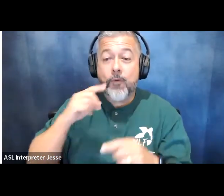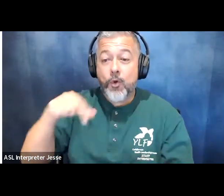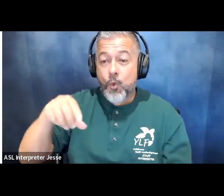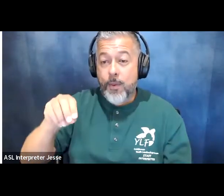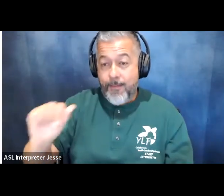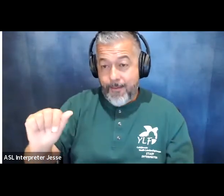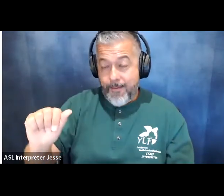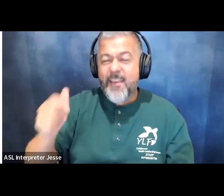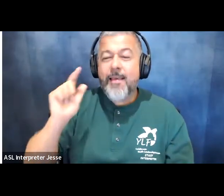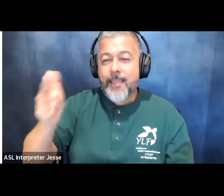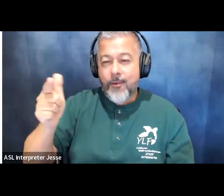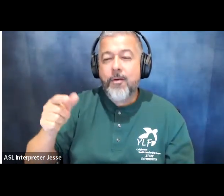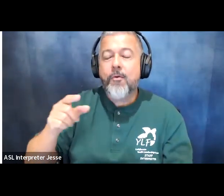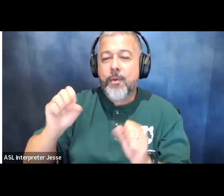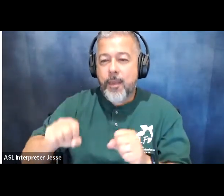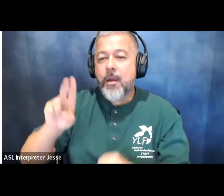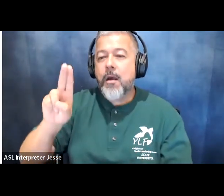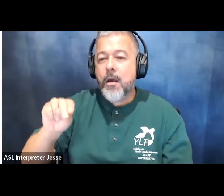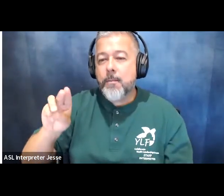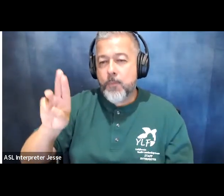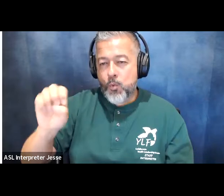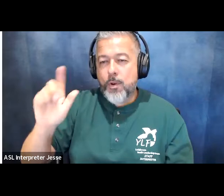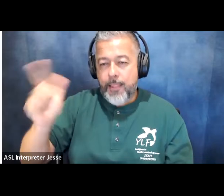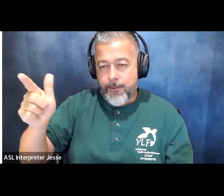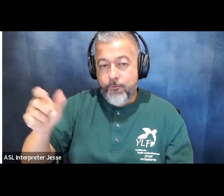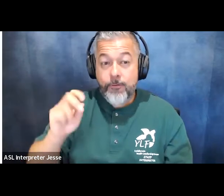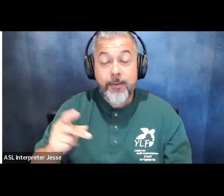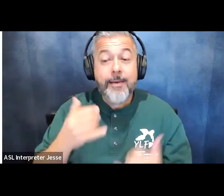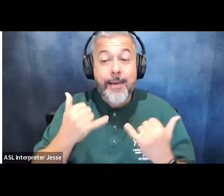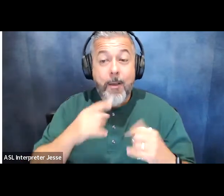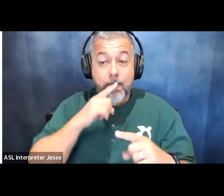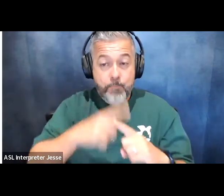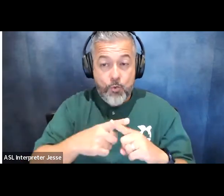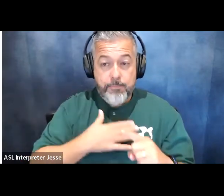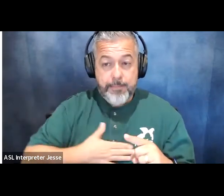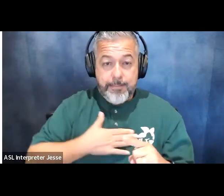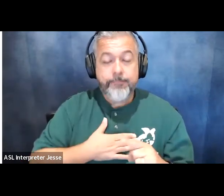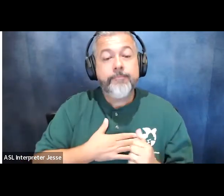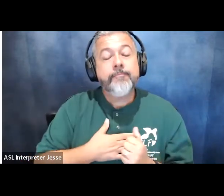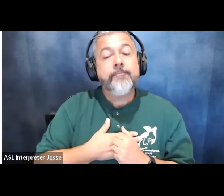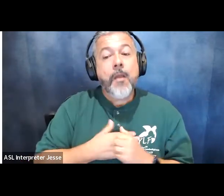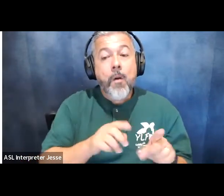and mute yourself if you are not already if you do not want to be on camera we do have today's